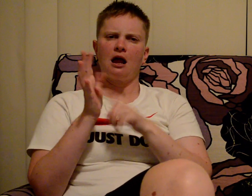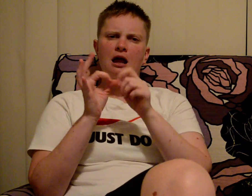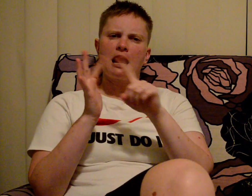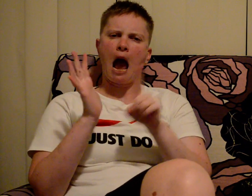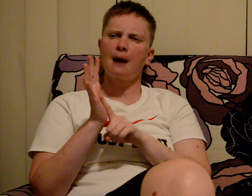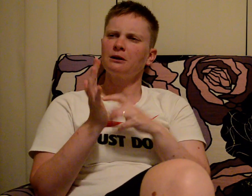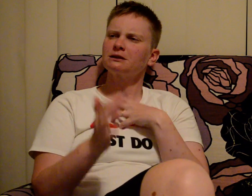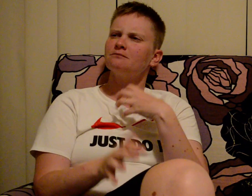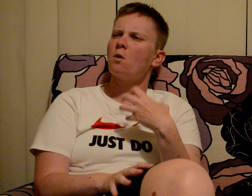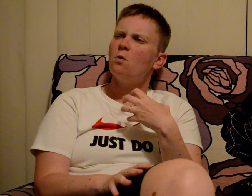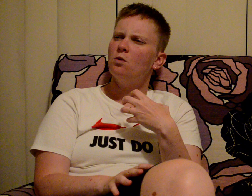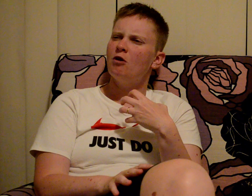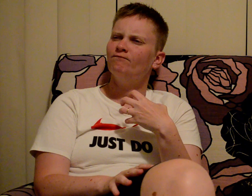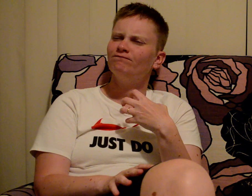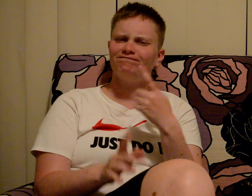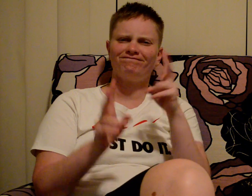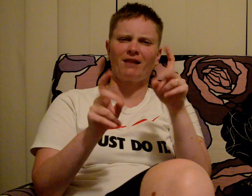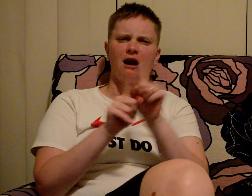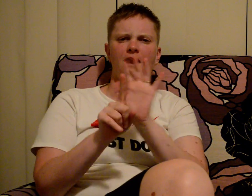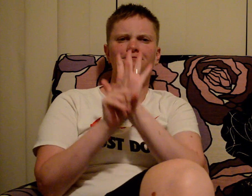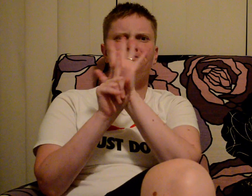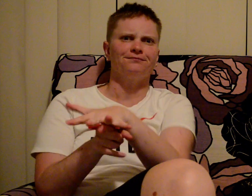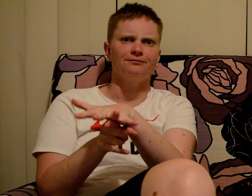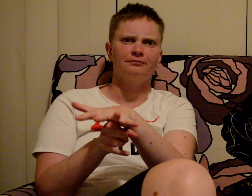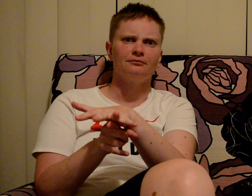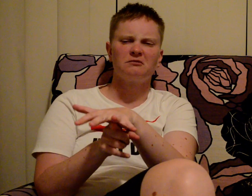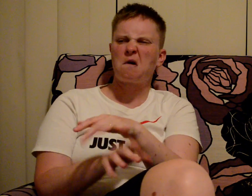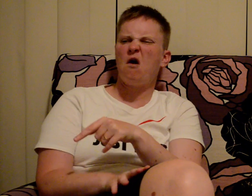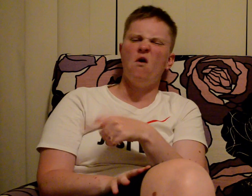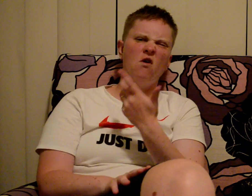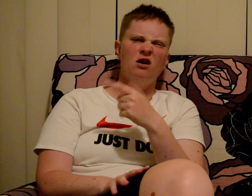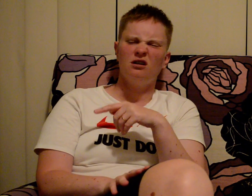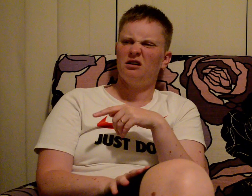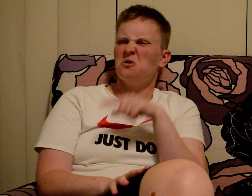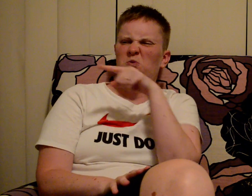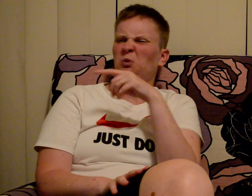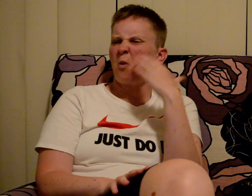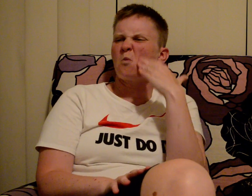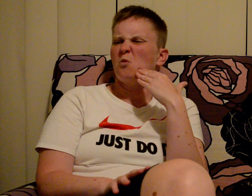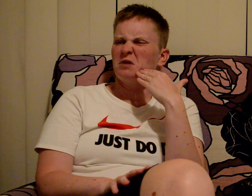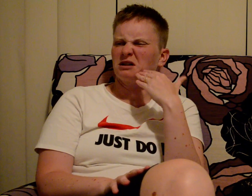Labelling is sort of degrading people for example saying, "oh, you are a woman!"